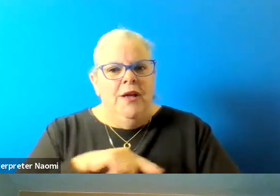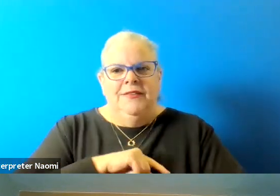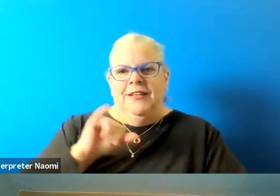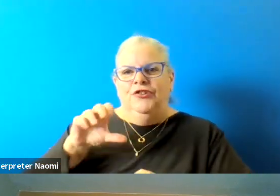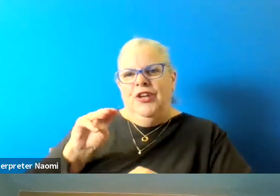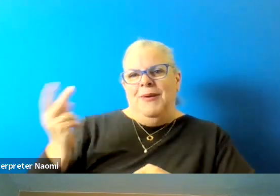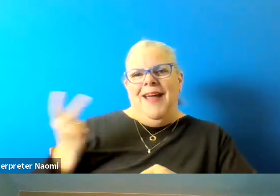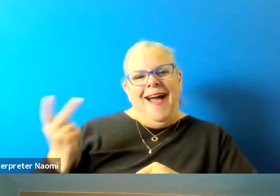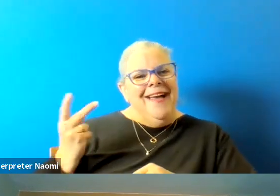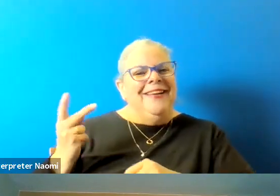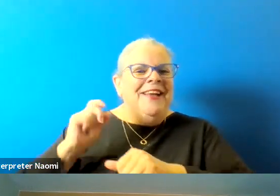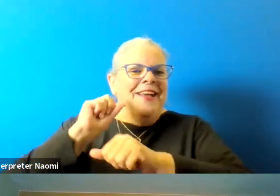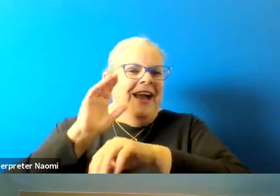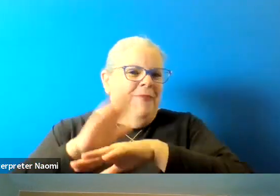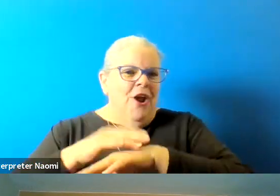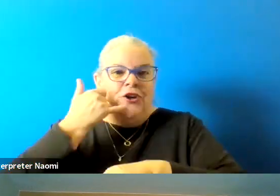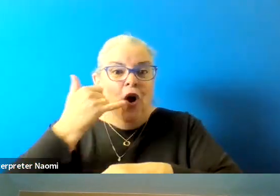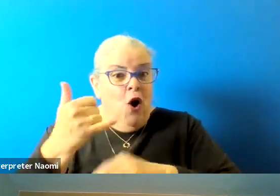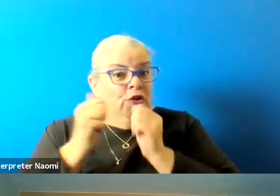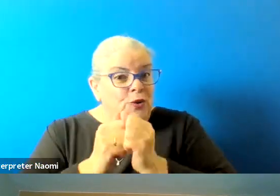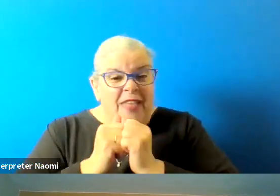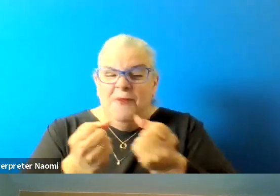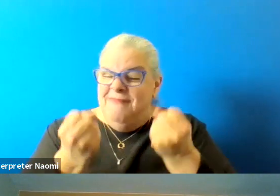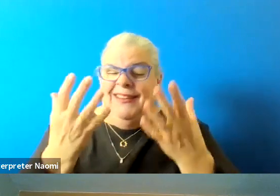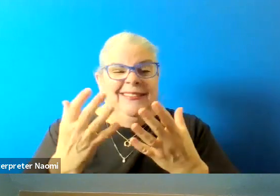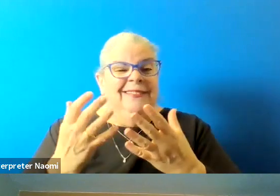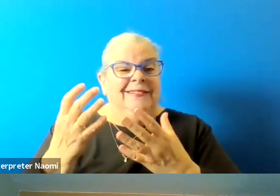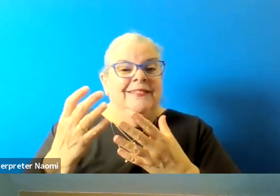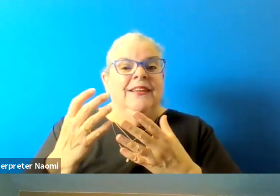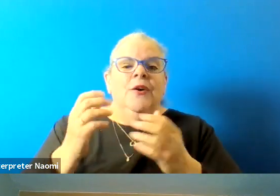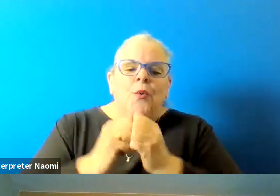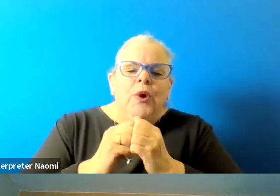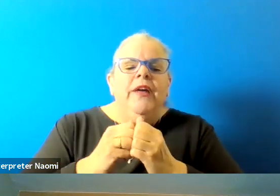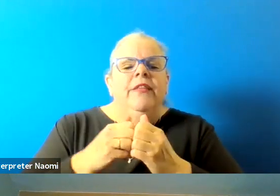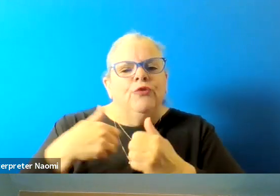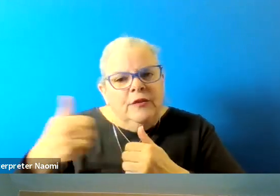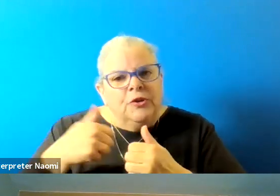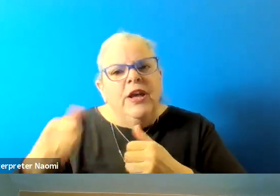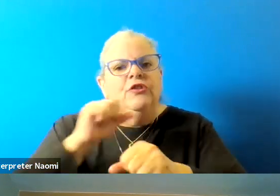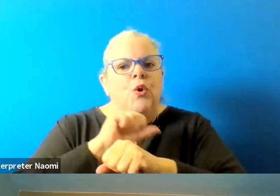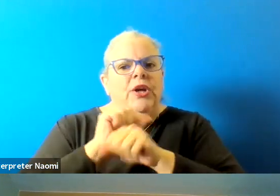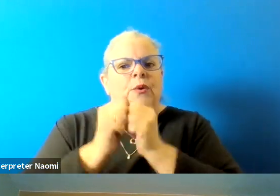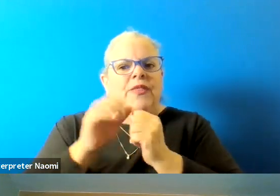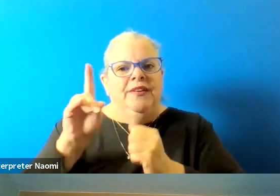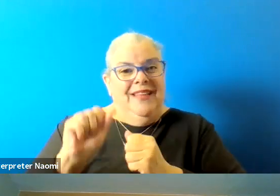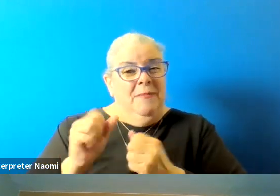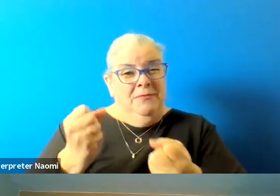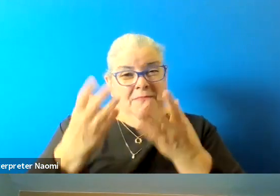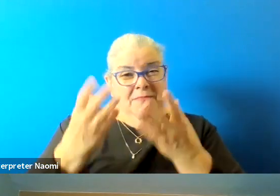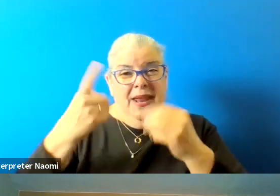And I think as far as public transportation and working with disabled folks, I think many of you can see that both of us